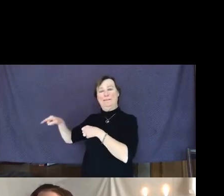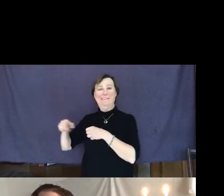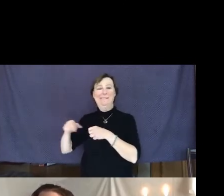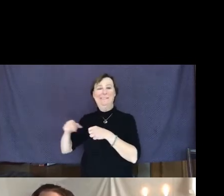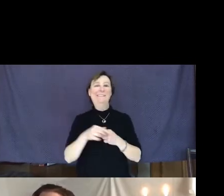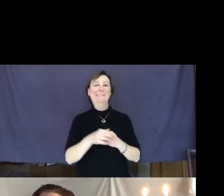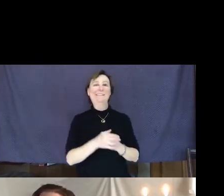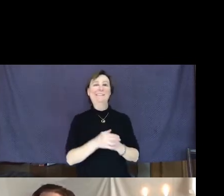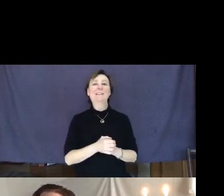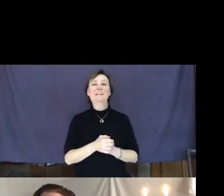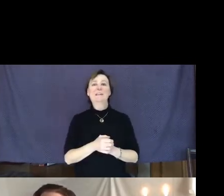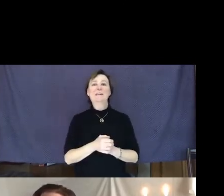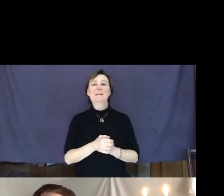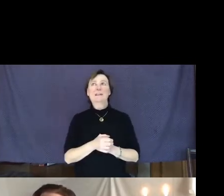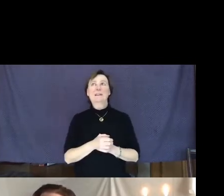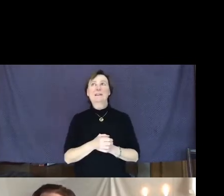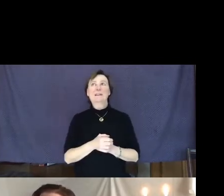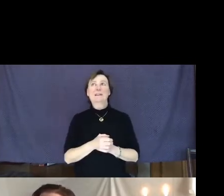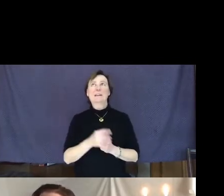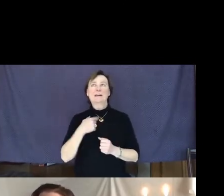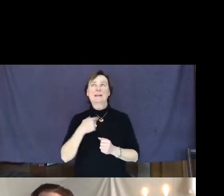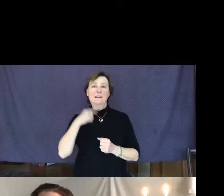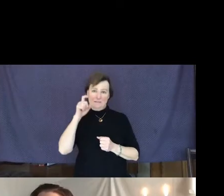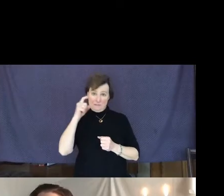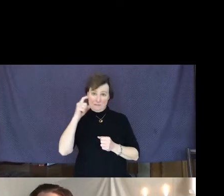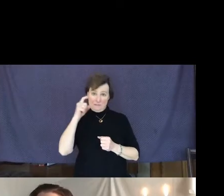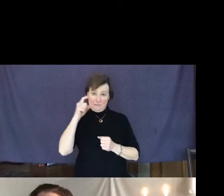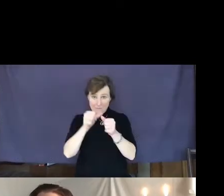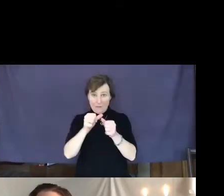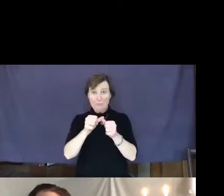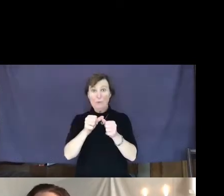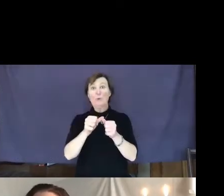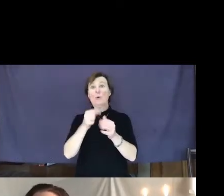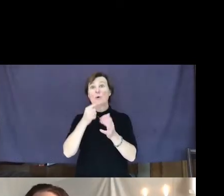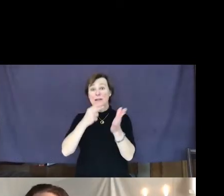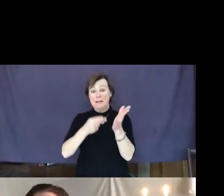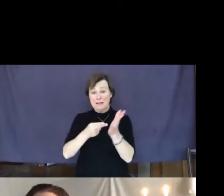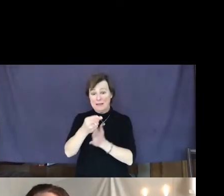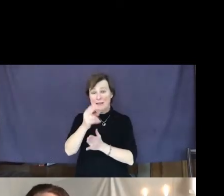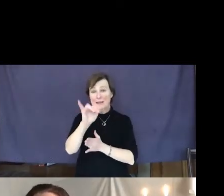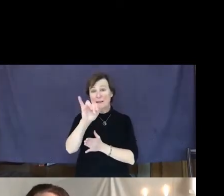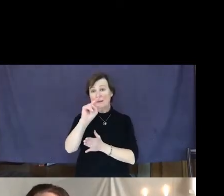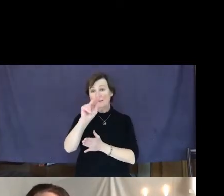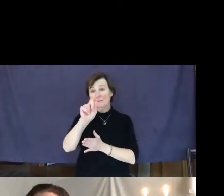I needed to remember the integrity being enough in the present moment that